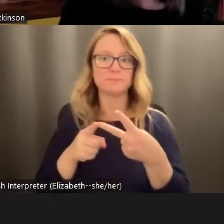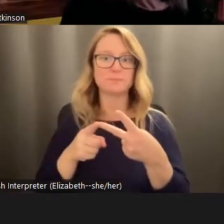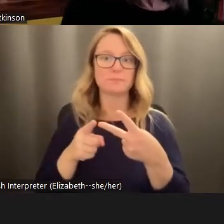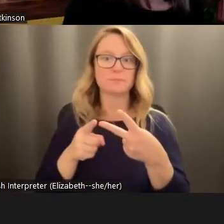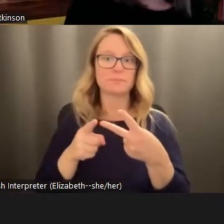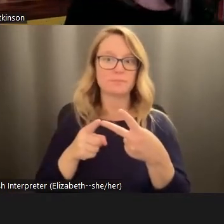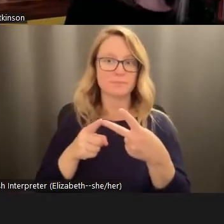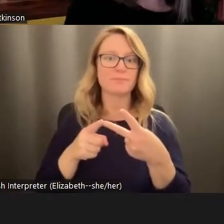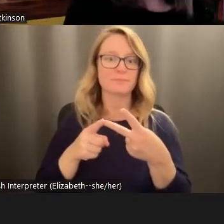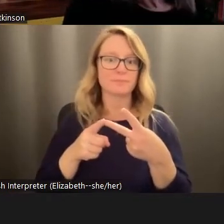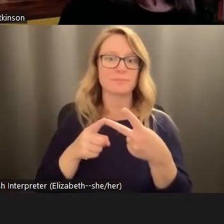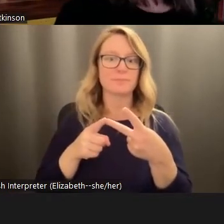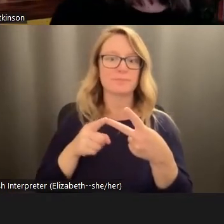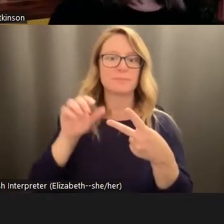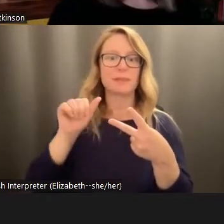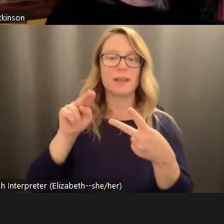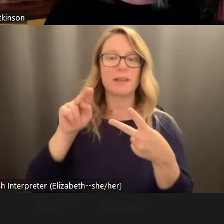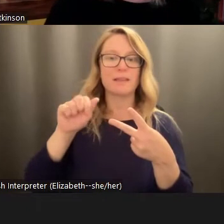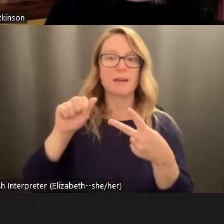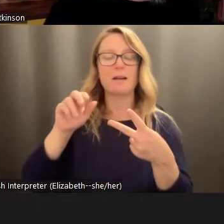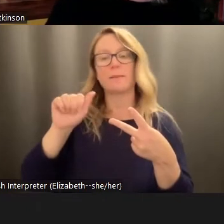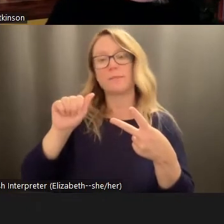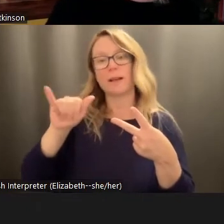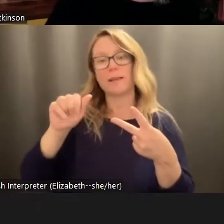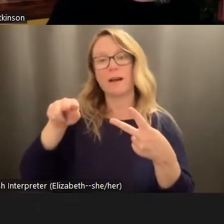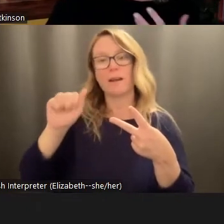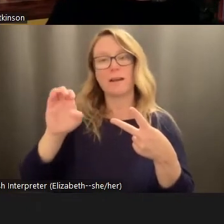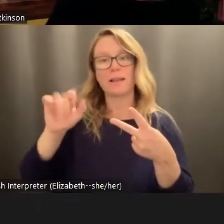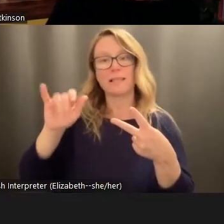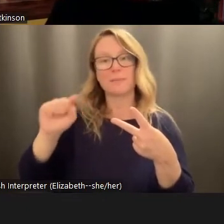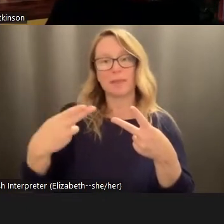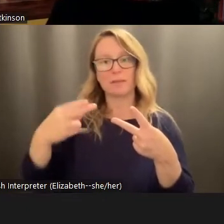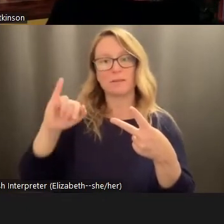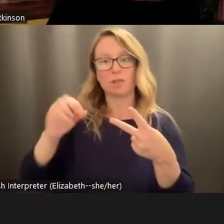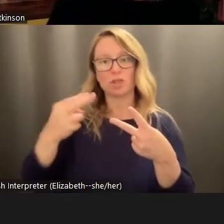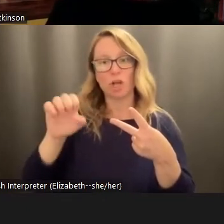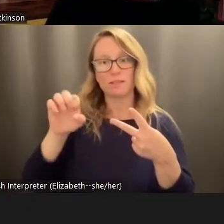Elizabeth Johnson. And she has this Venn diagram that you can